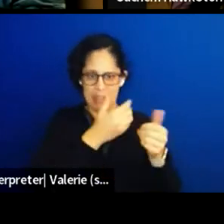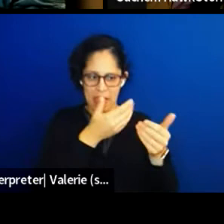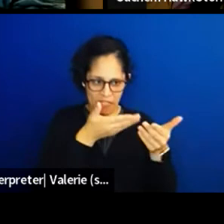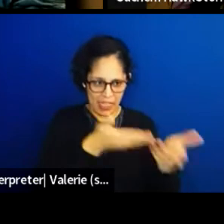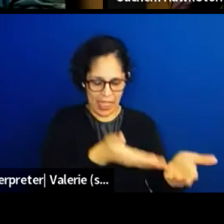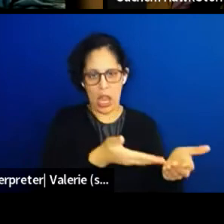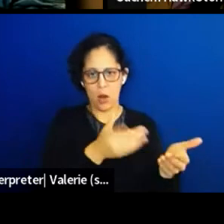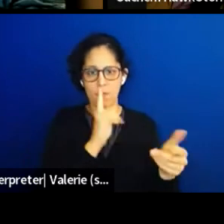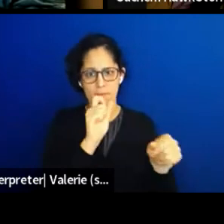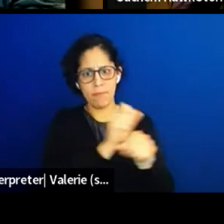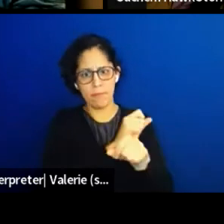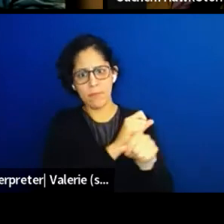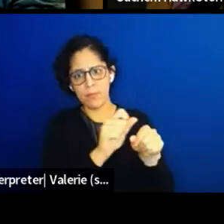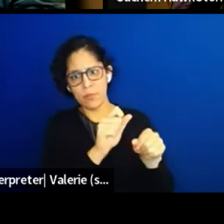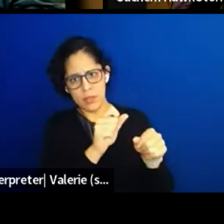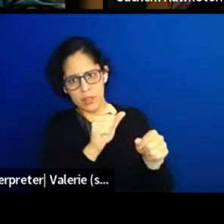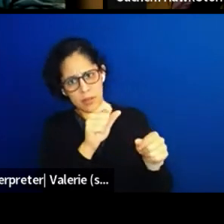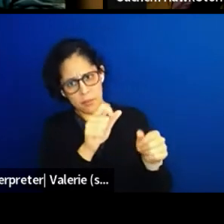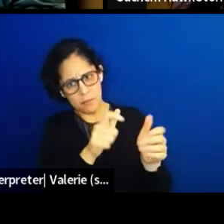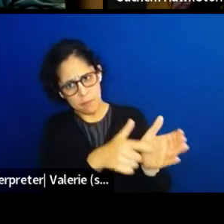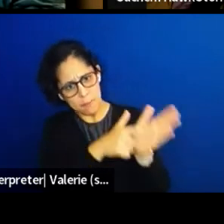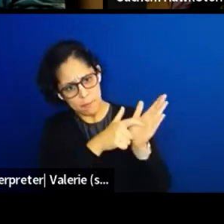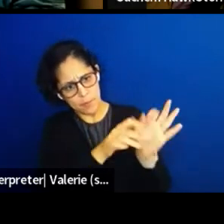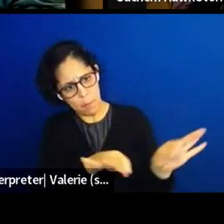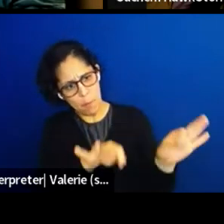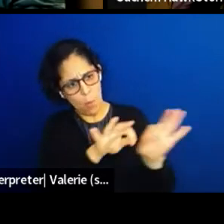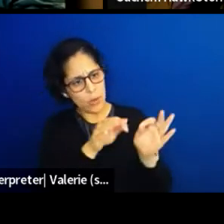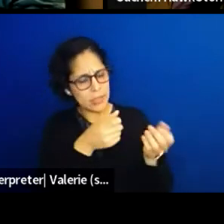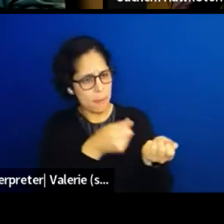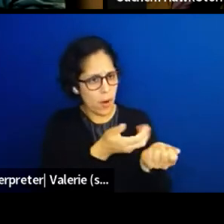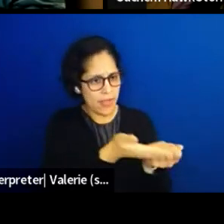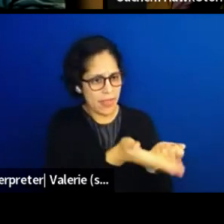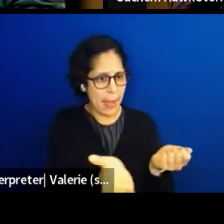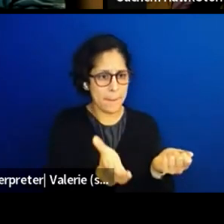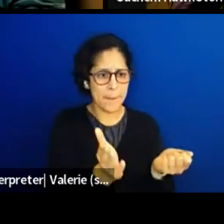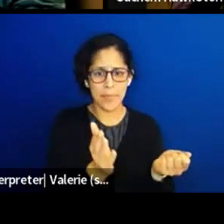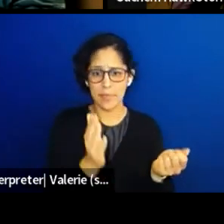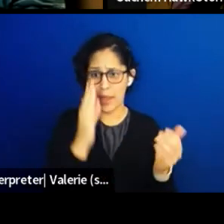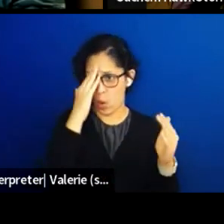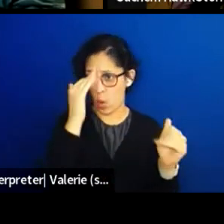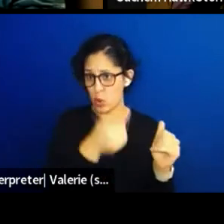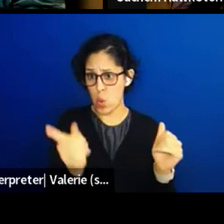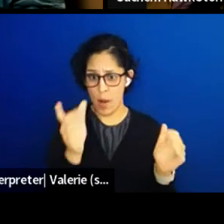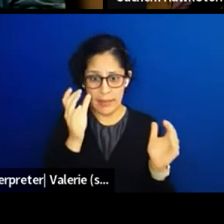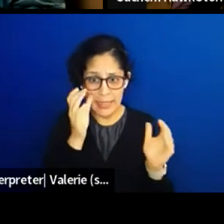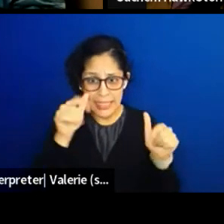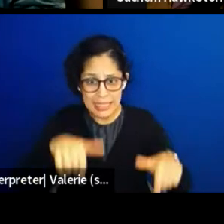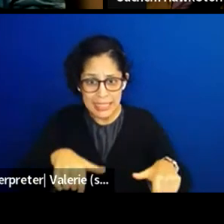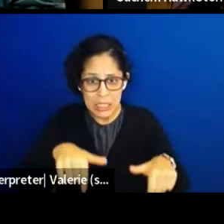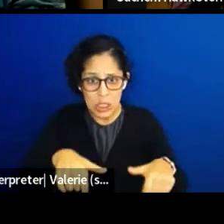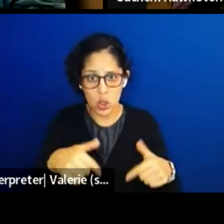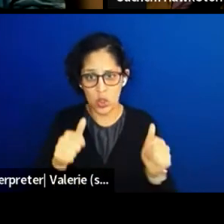that is being made and we can't waste time in supporting these folks, it's so urgent.